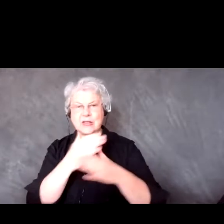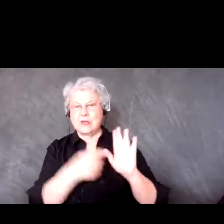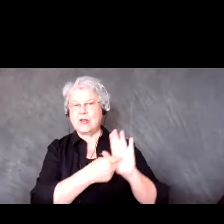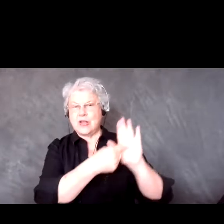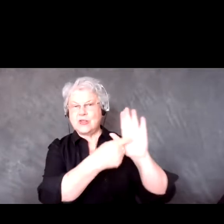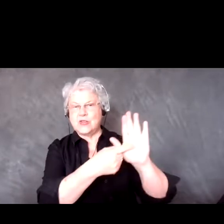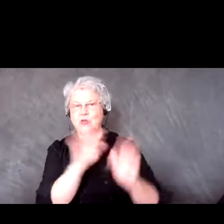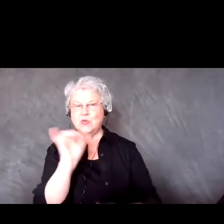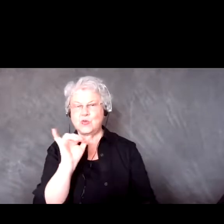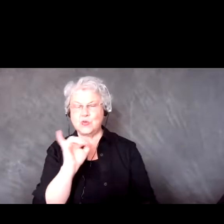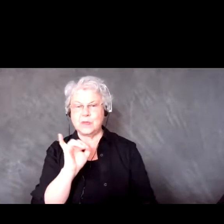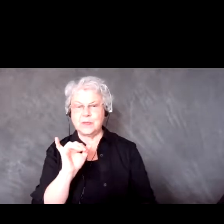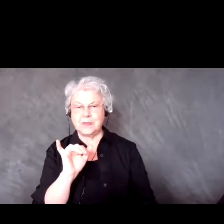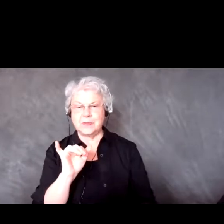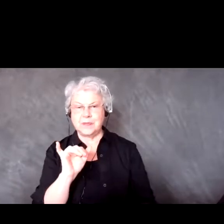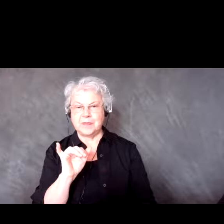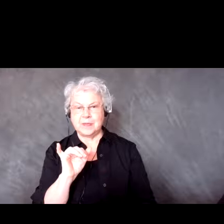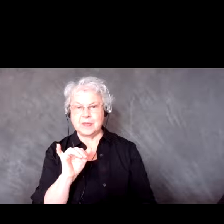So, I dropped a Link in the chat. It’s to a Miro board,